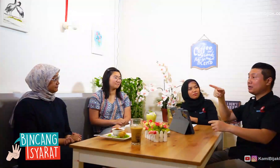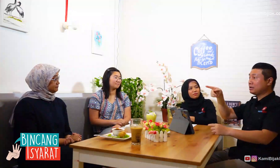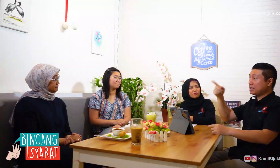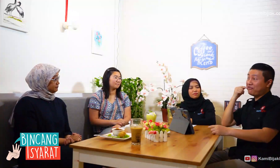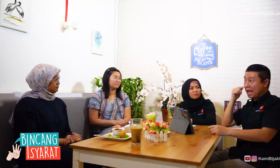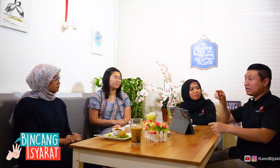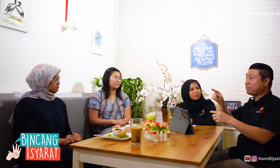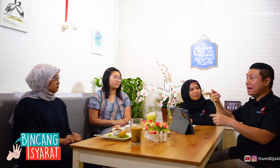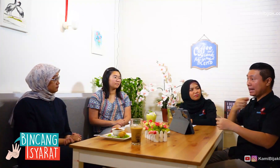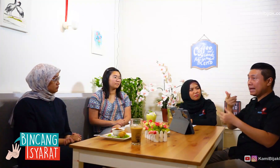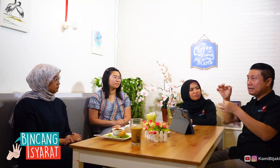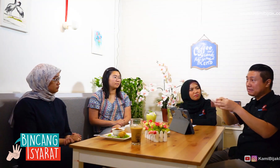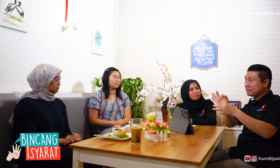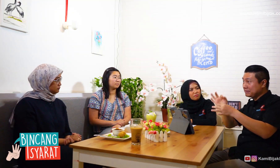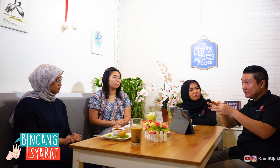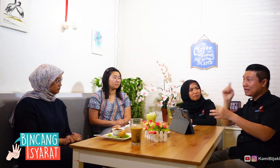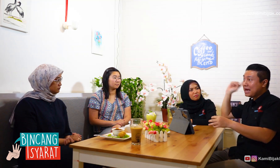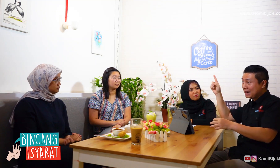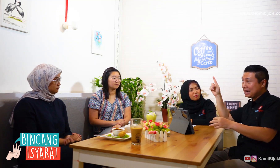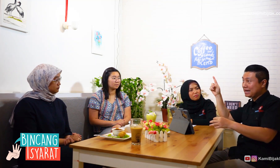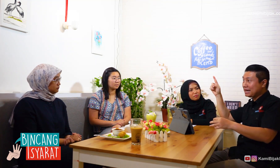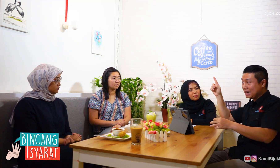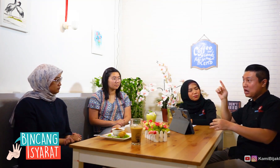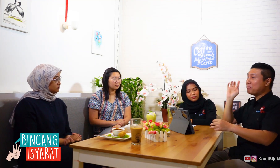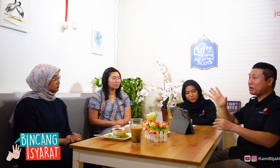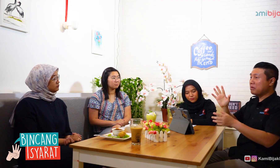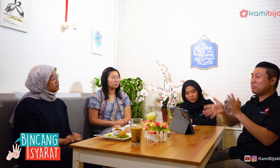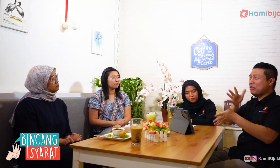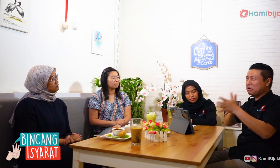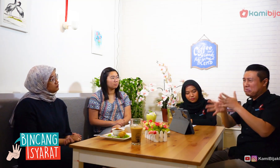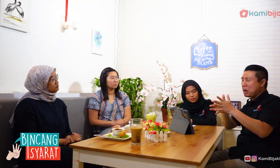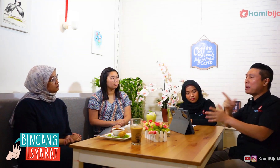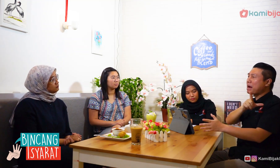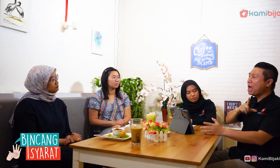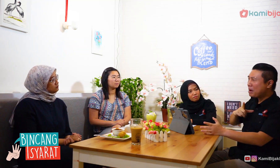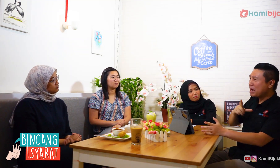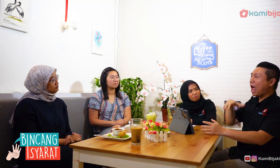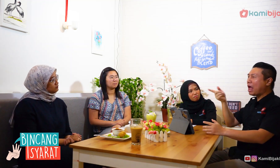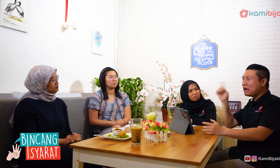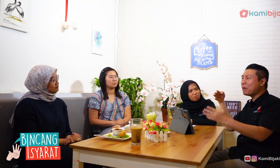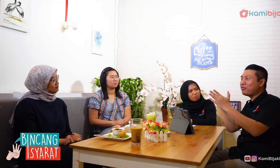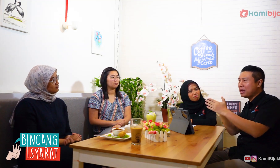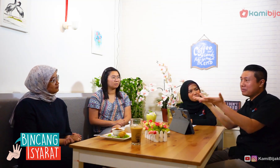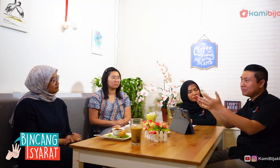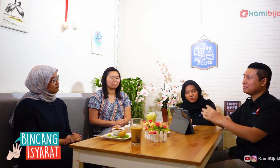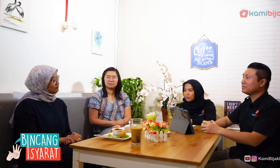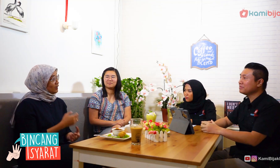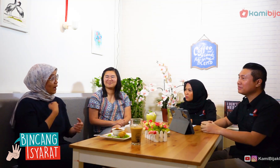Silva as JBI, how long will it take to learn sign languages? Are there any obstacles?